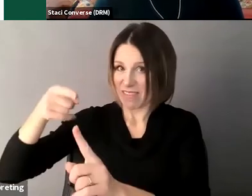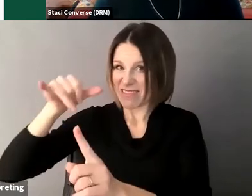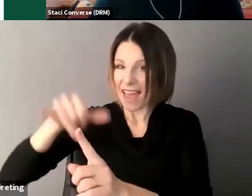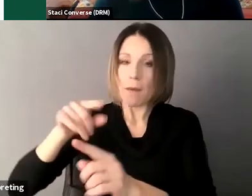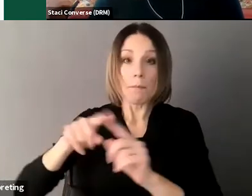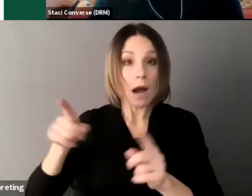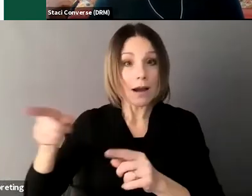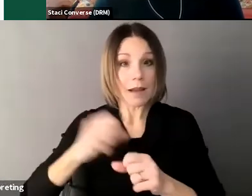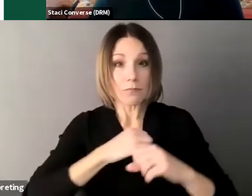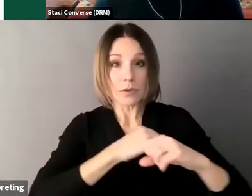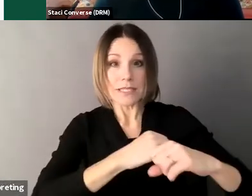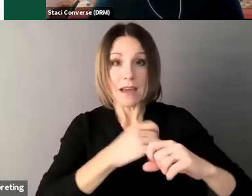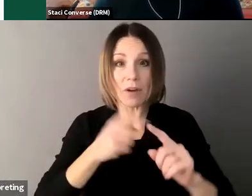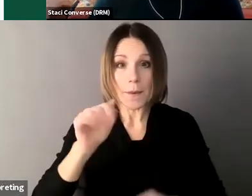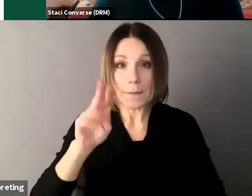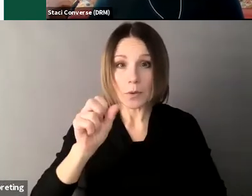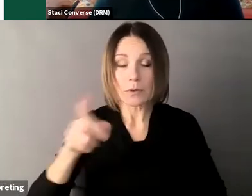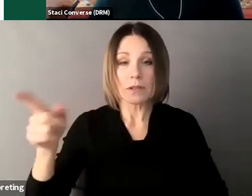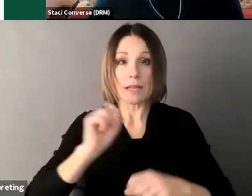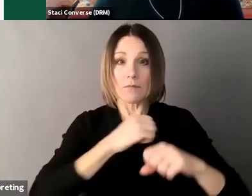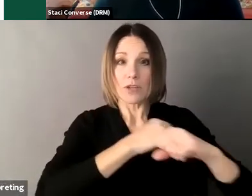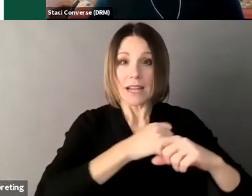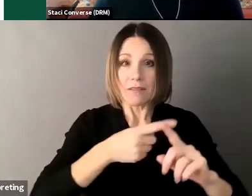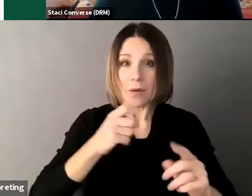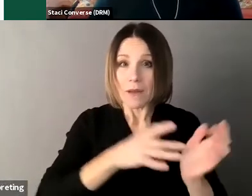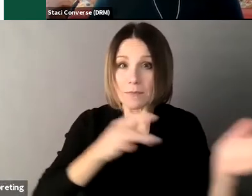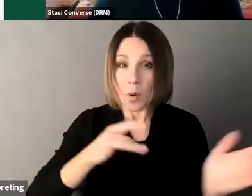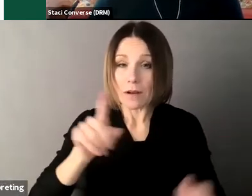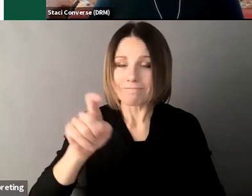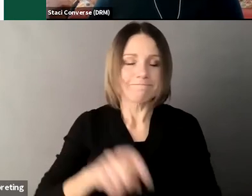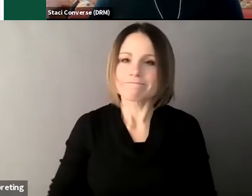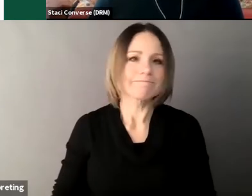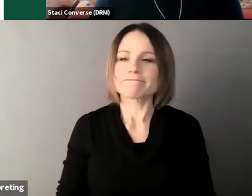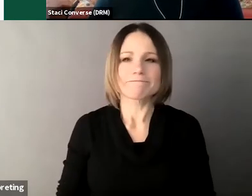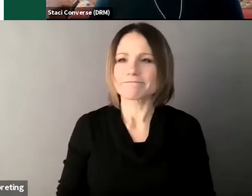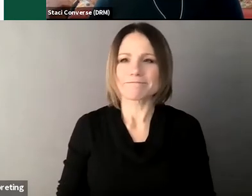in many ways depriving a person of independence and encouraging dependence on a guardian may in